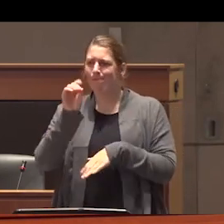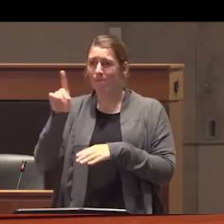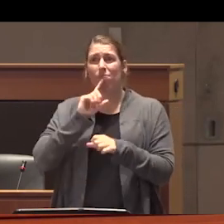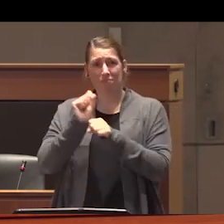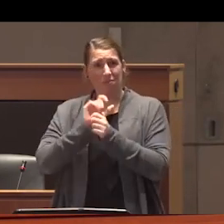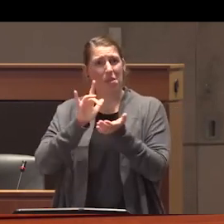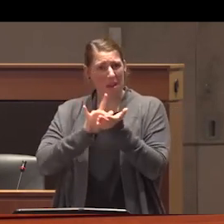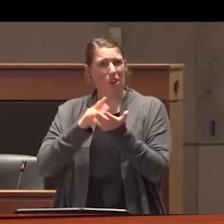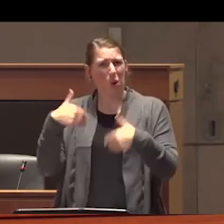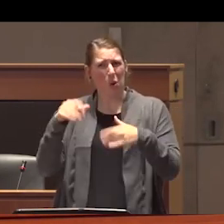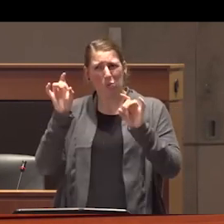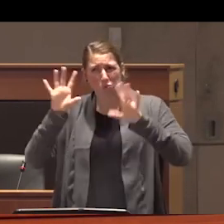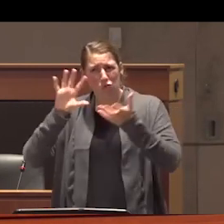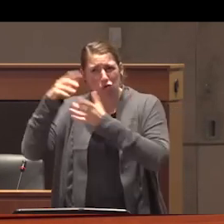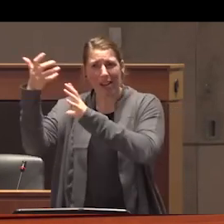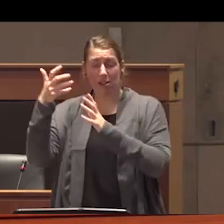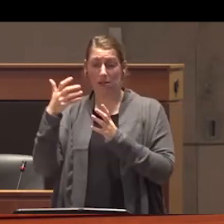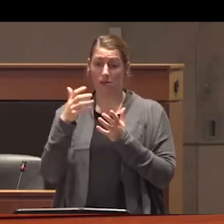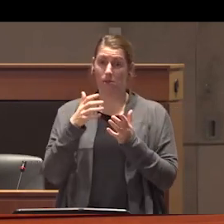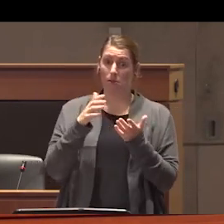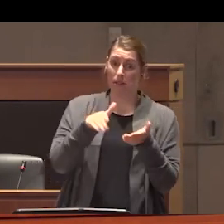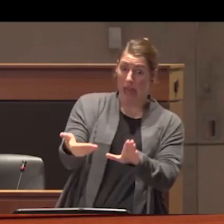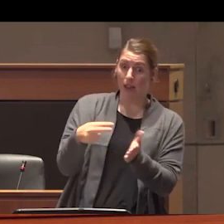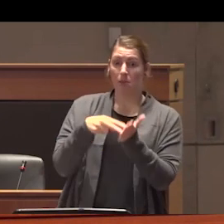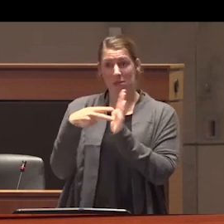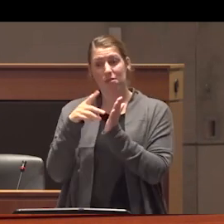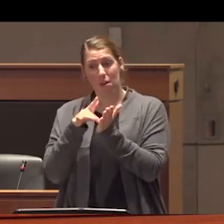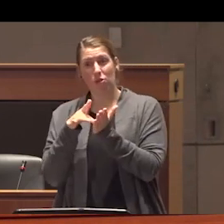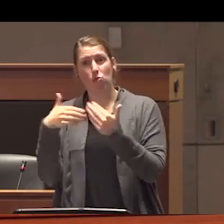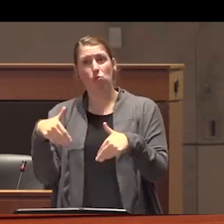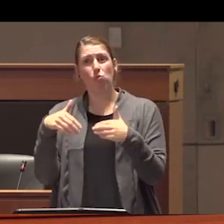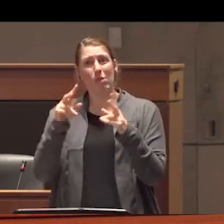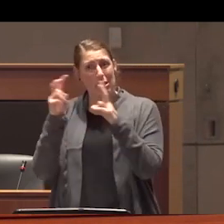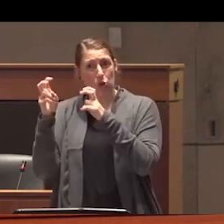the sense that literal death is a medical issue or a medical phenomenon but I would offer that